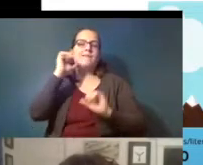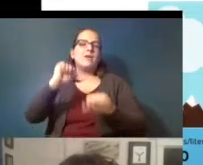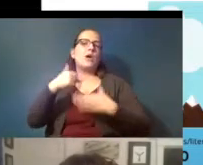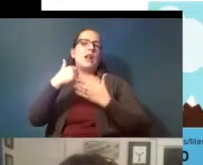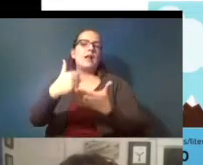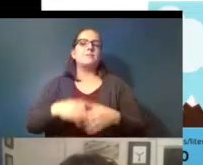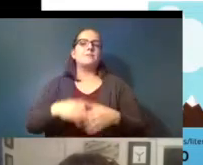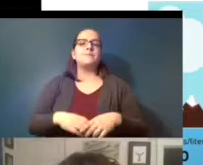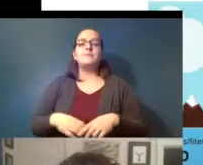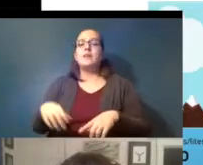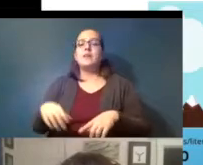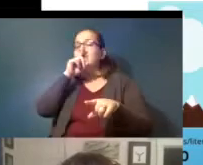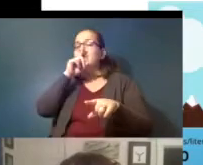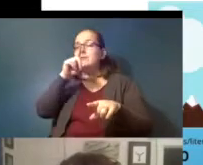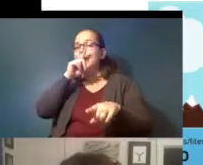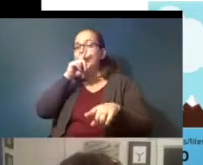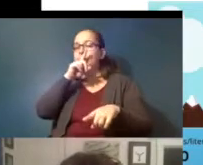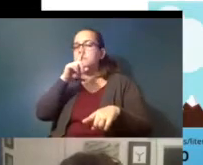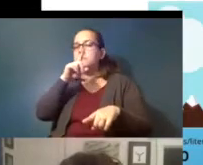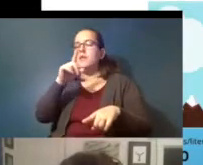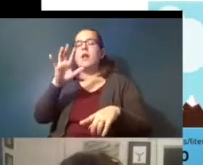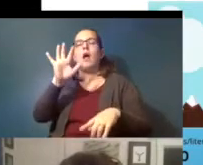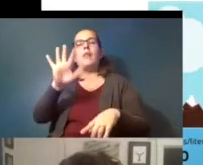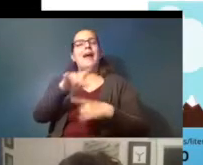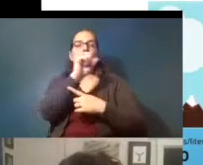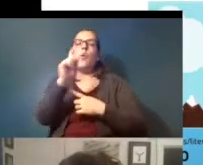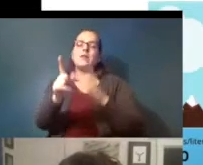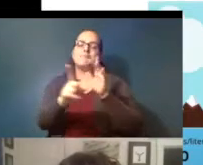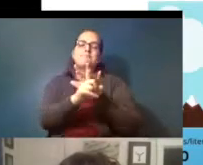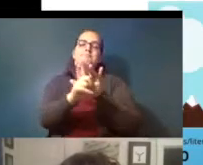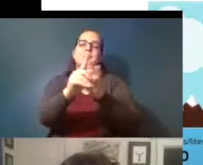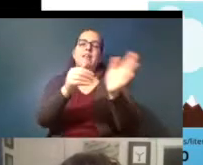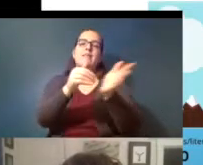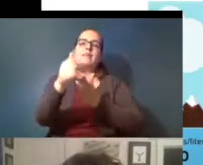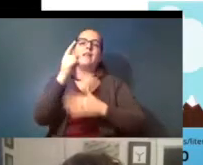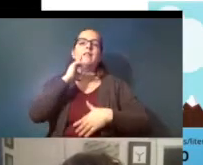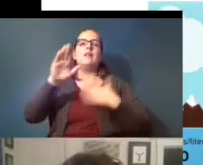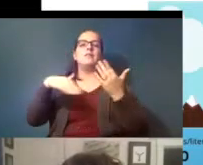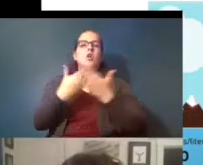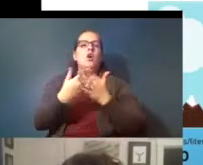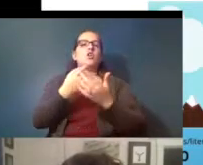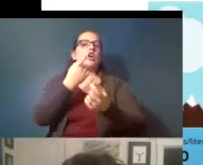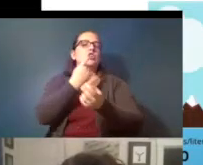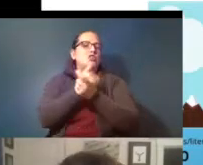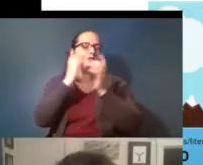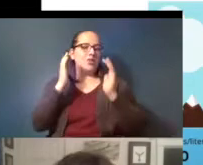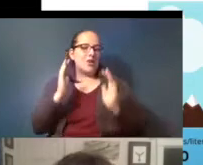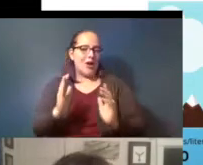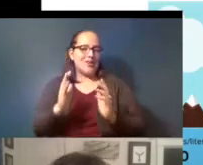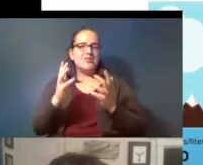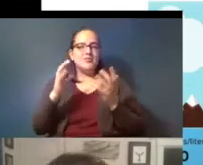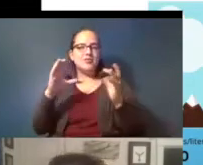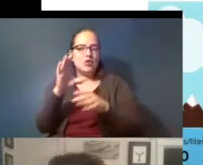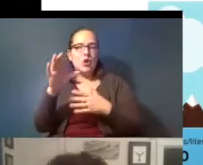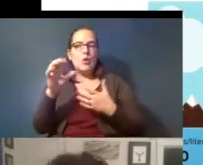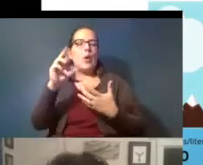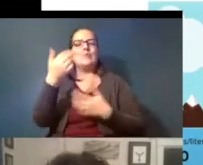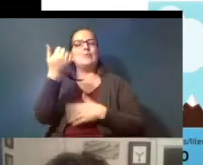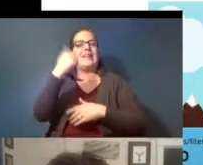sure i get that question quite a bit i think all toxicologists do or or any scientist who works